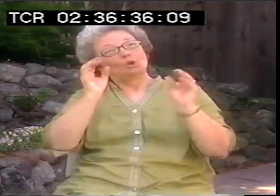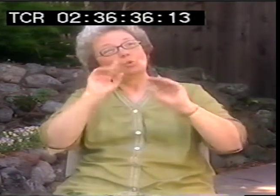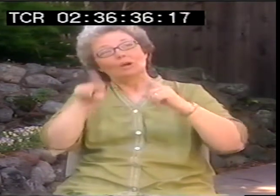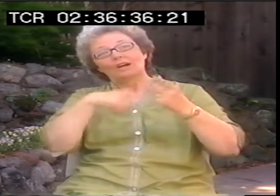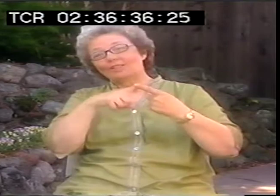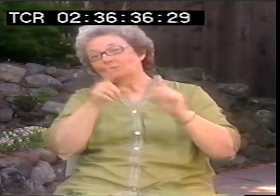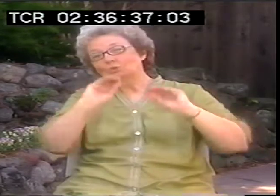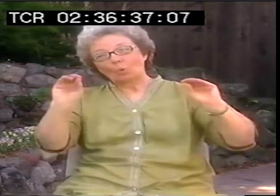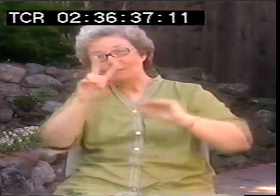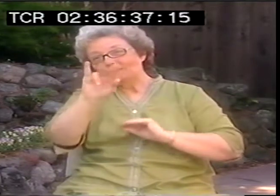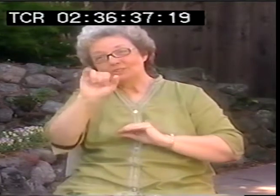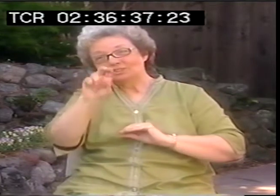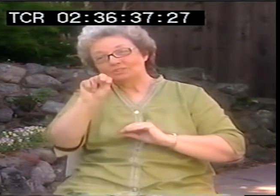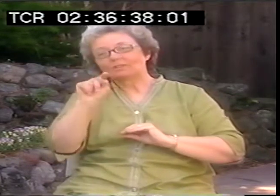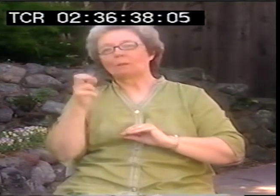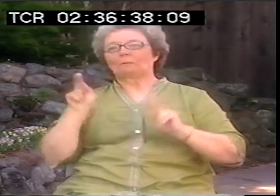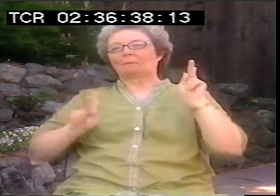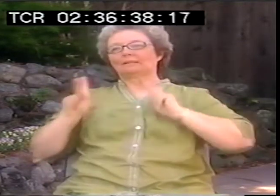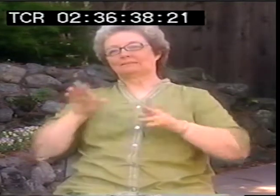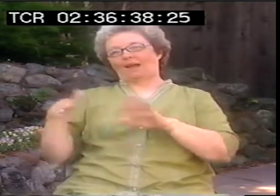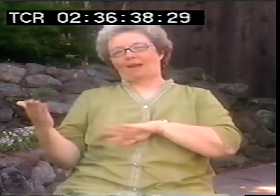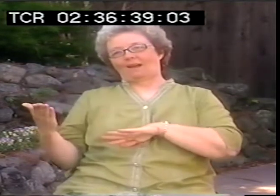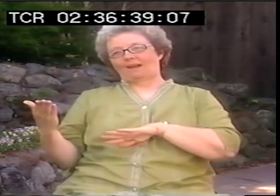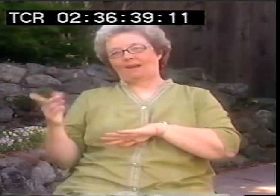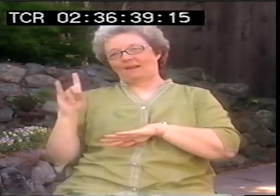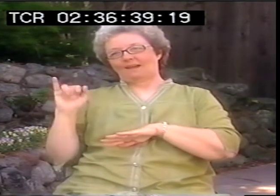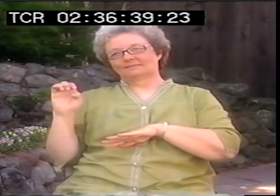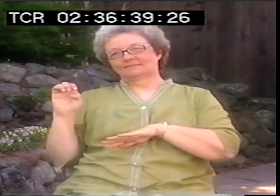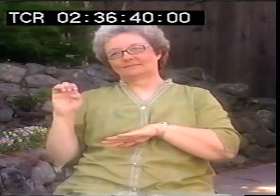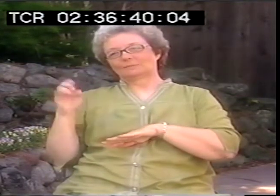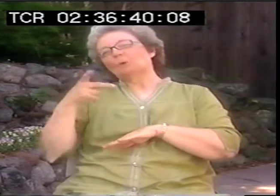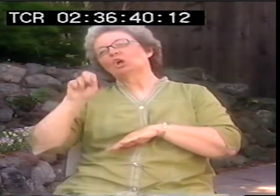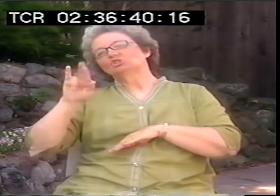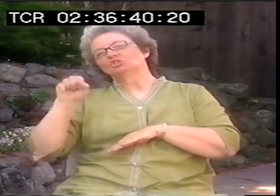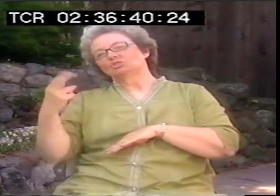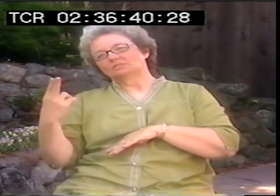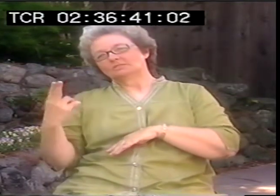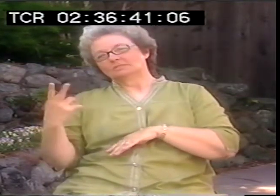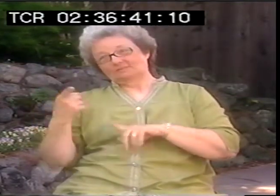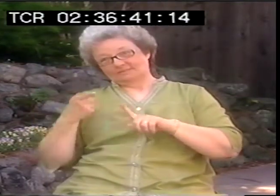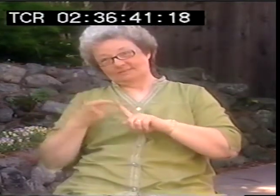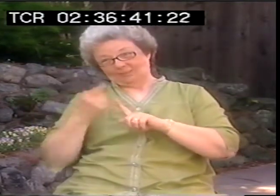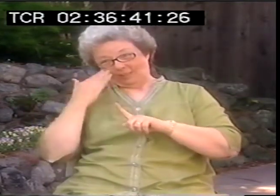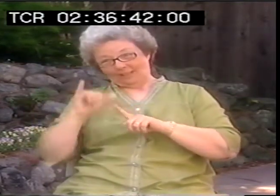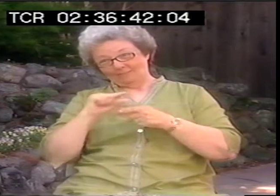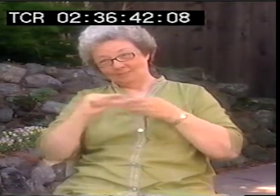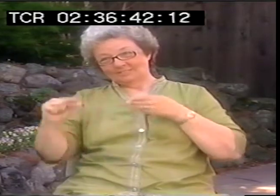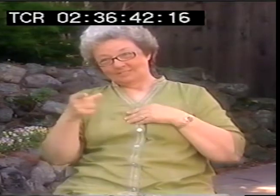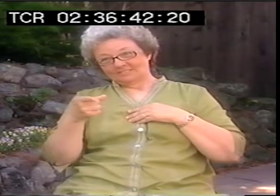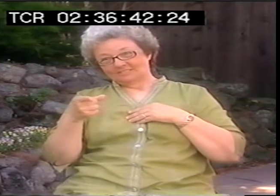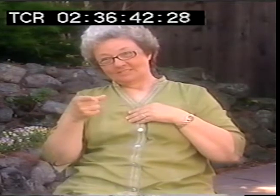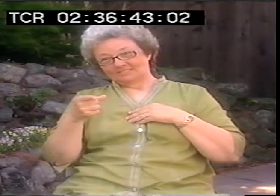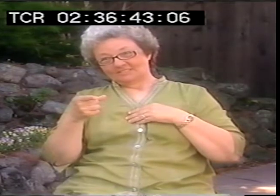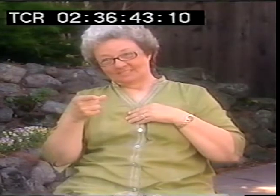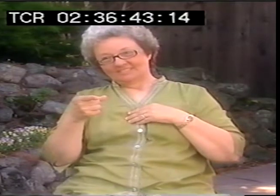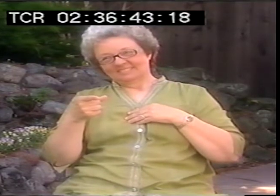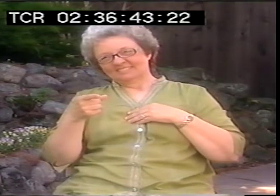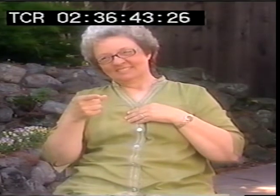People without a vision is a people who will die. Did you know that verse? Do you know that?